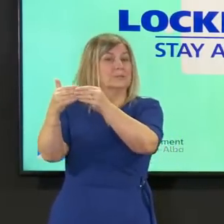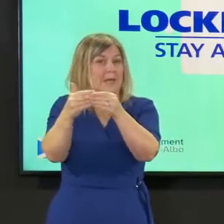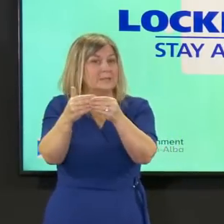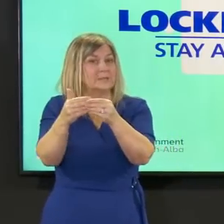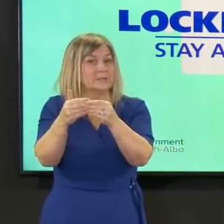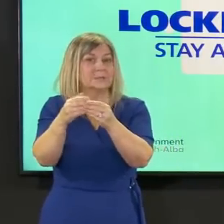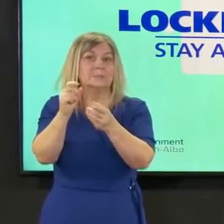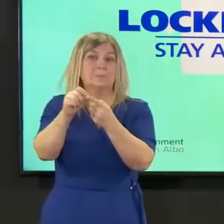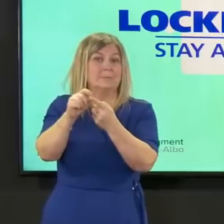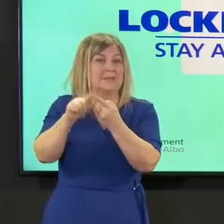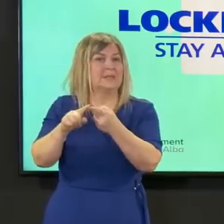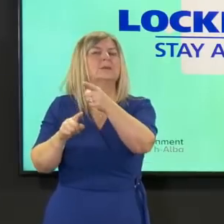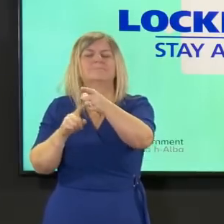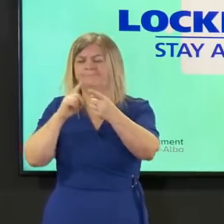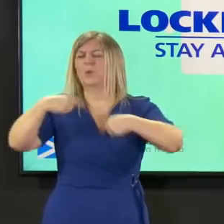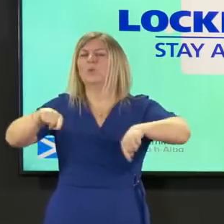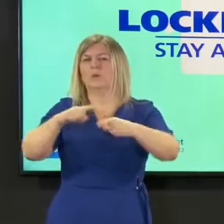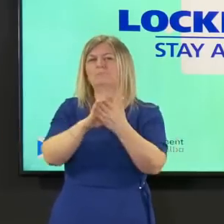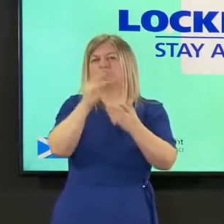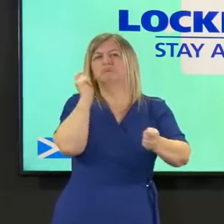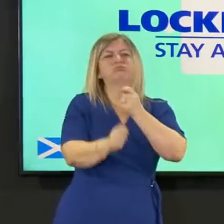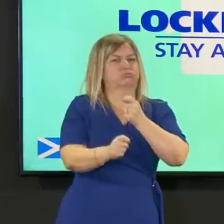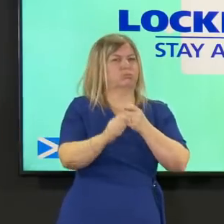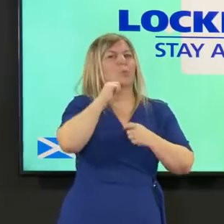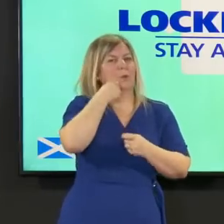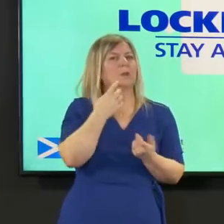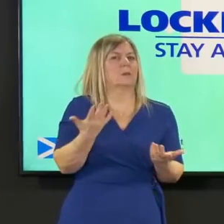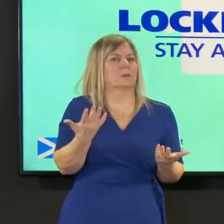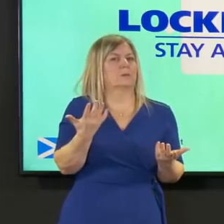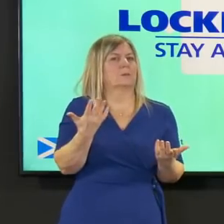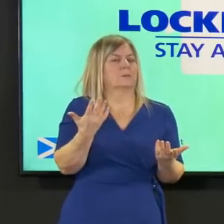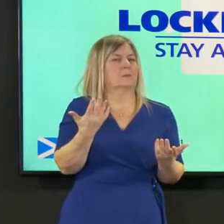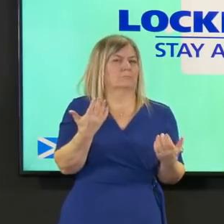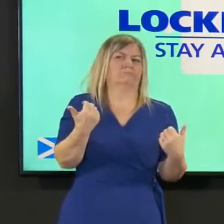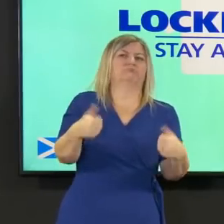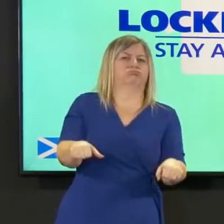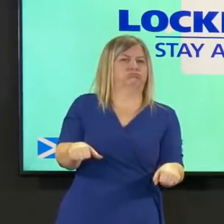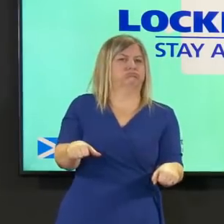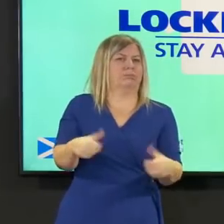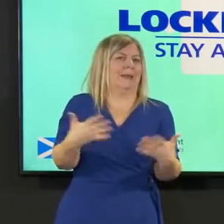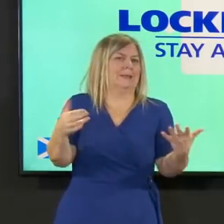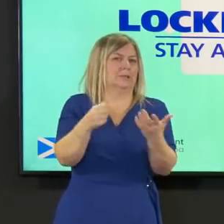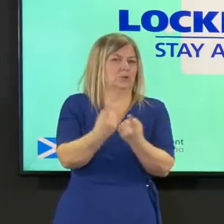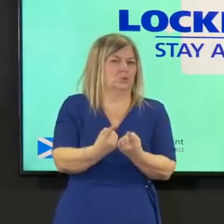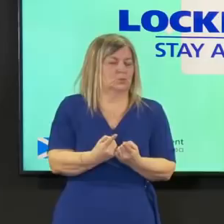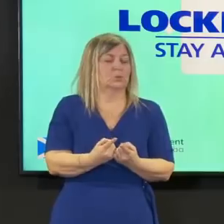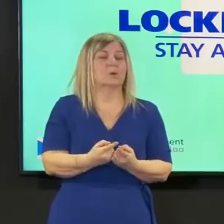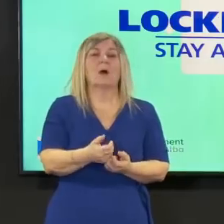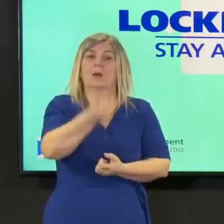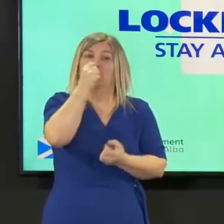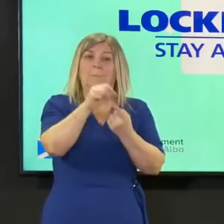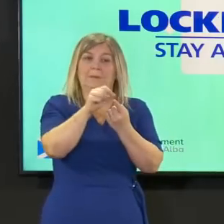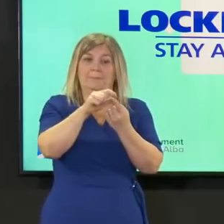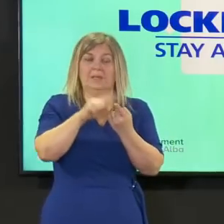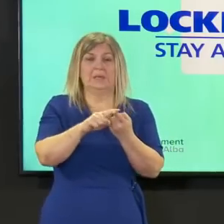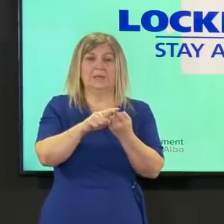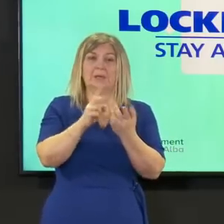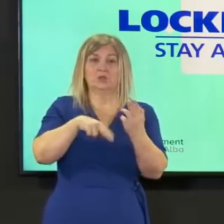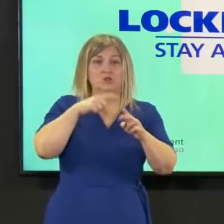then we implement that as the decision makers what i do know is that our ppe stocks are very strong